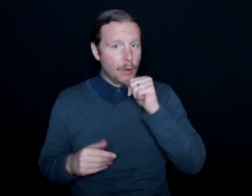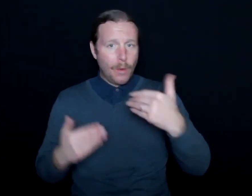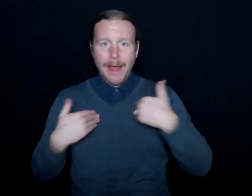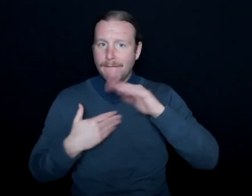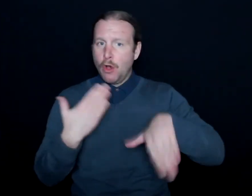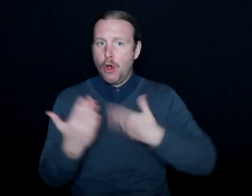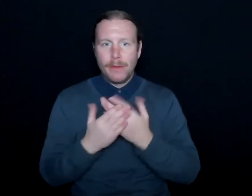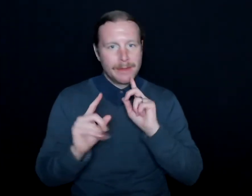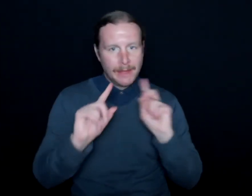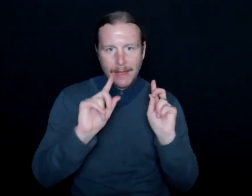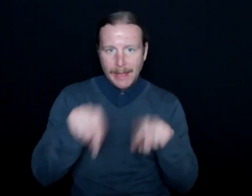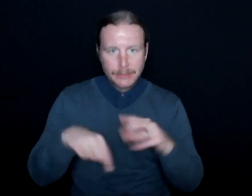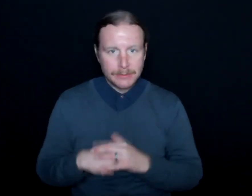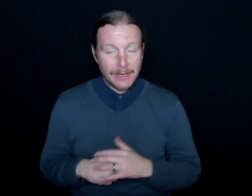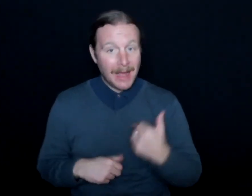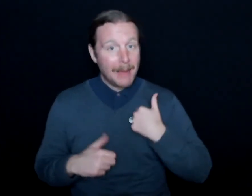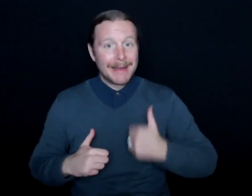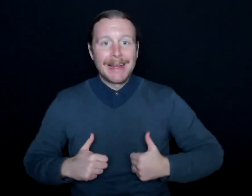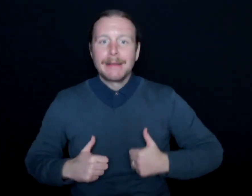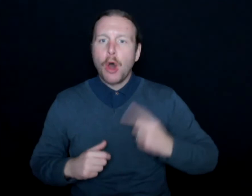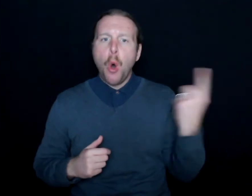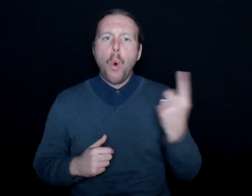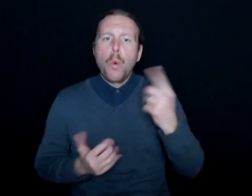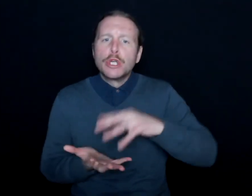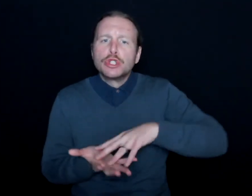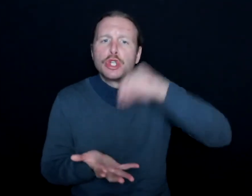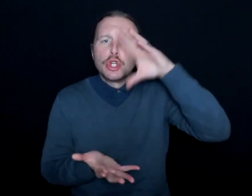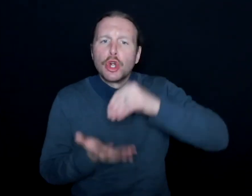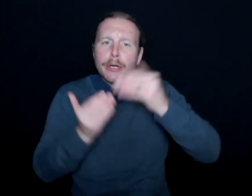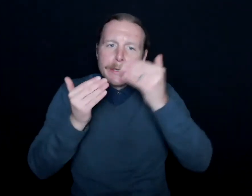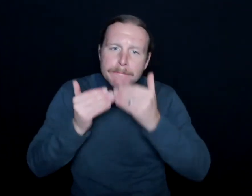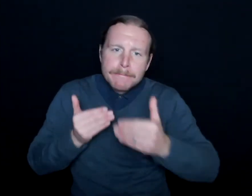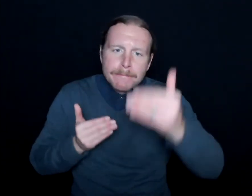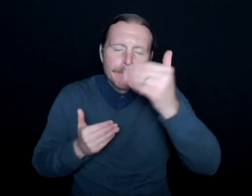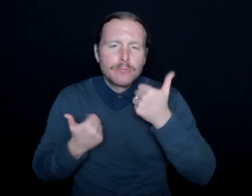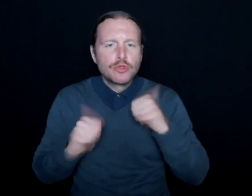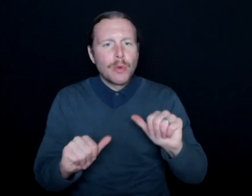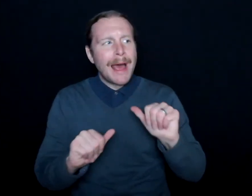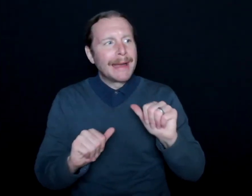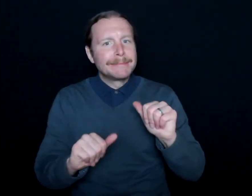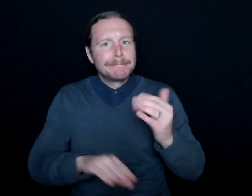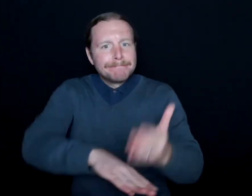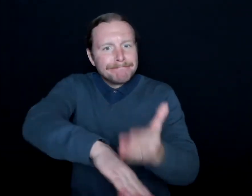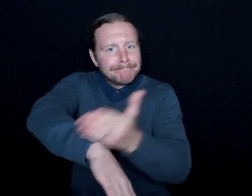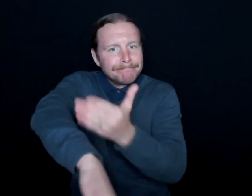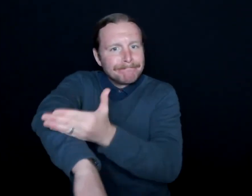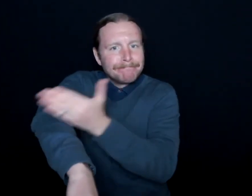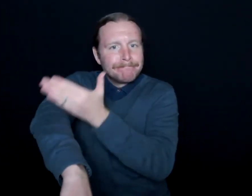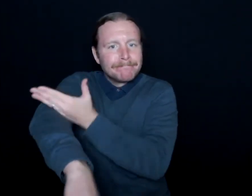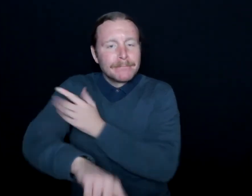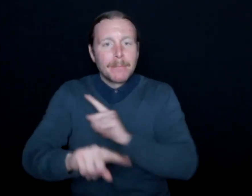And I'm a lifelong learner, and I'm always constantly trying to get better, but it takes a village.